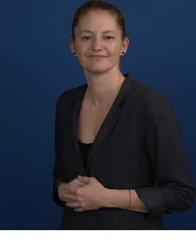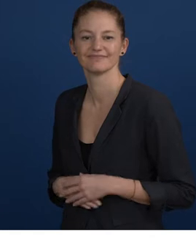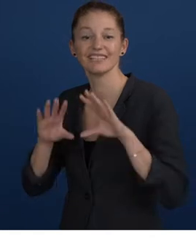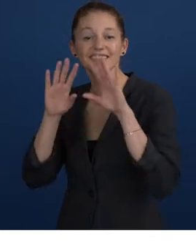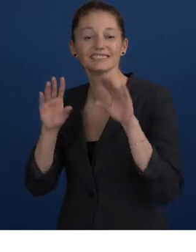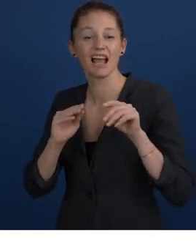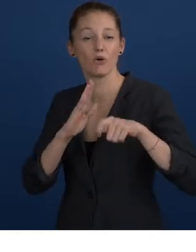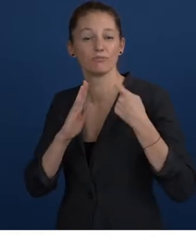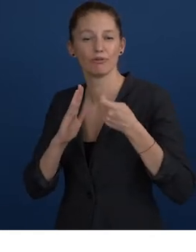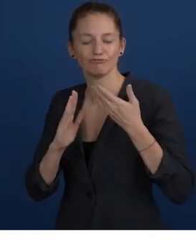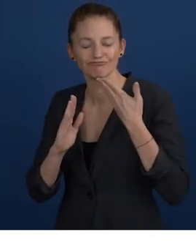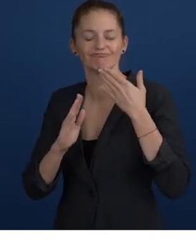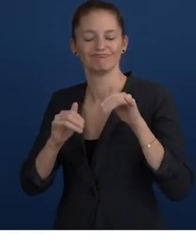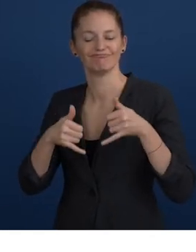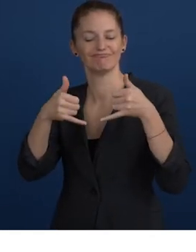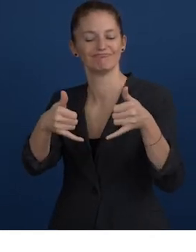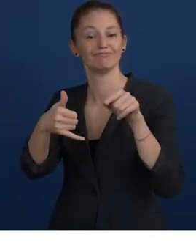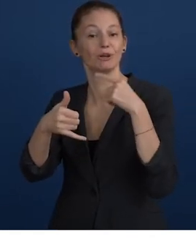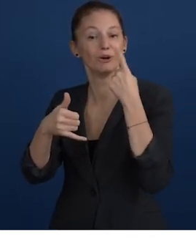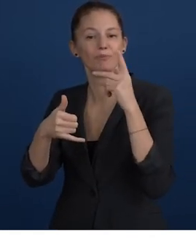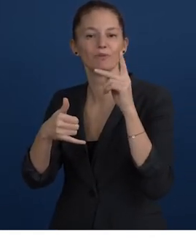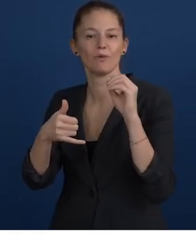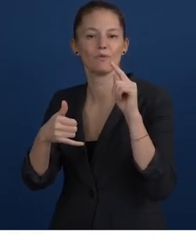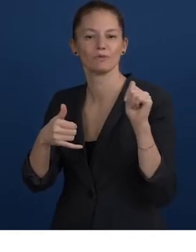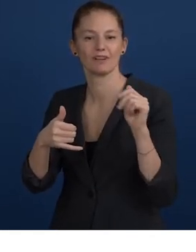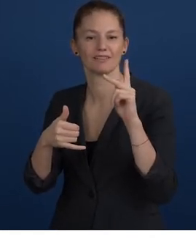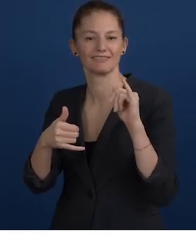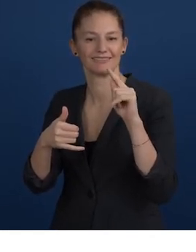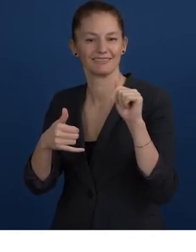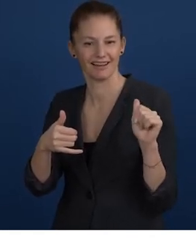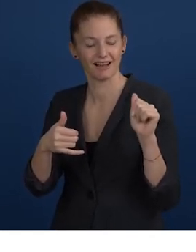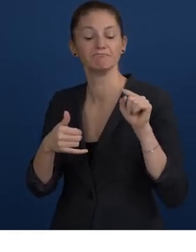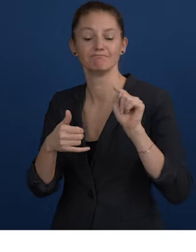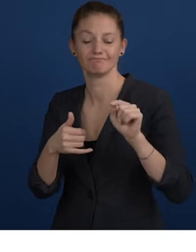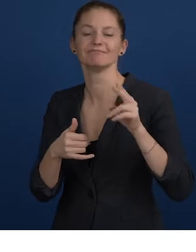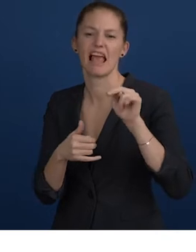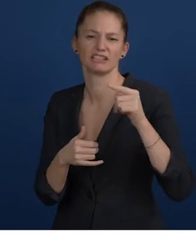Zero Project proudly presents Awardee of the day: Kota Kita